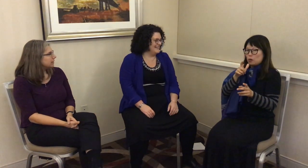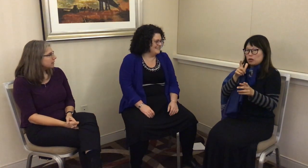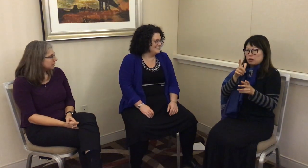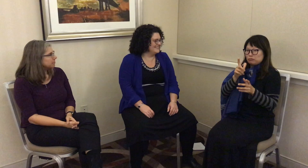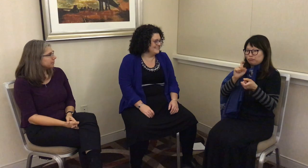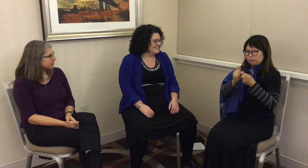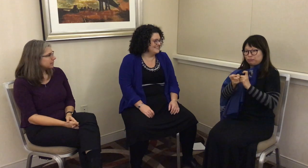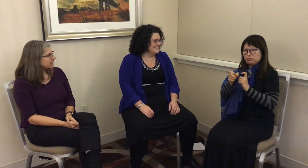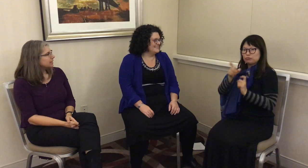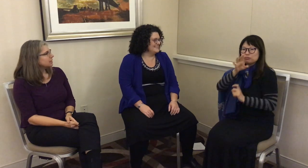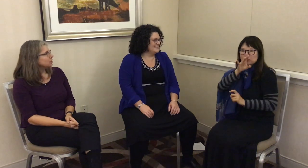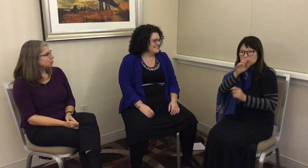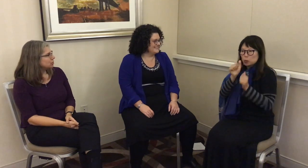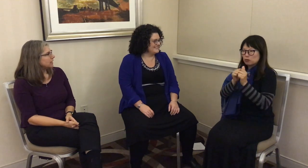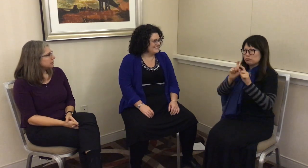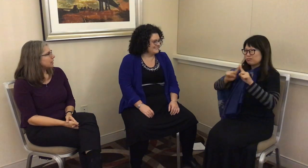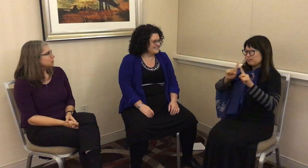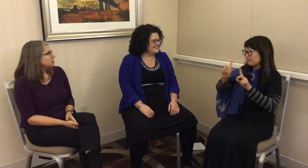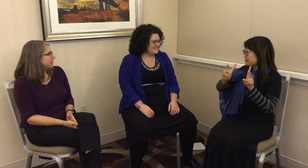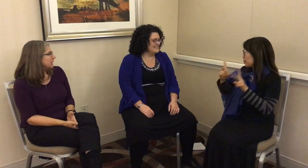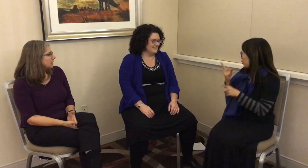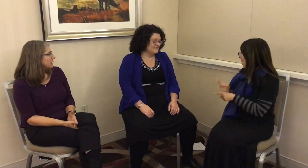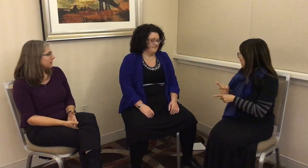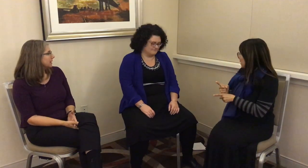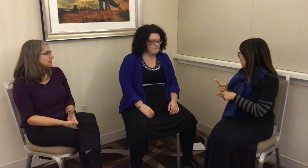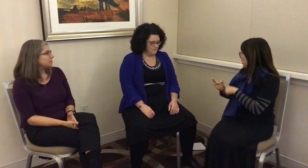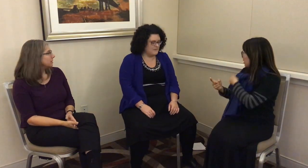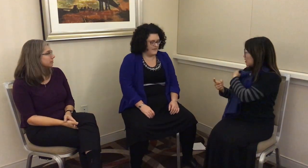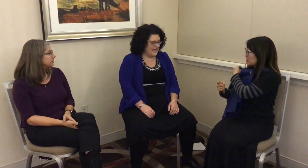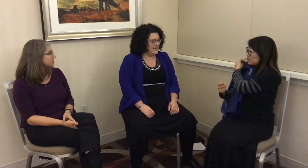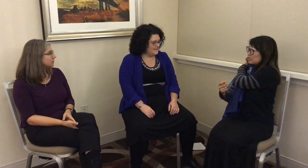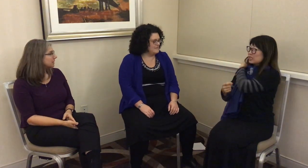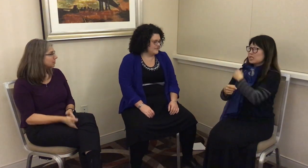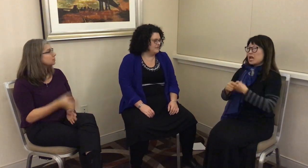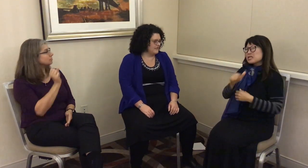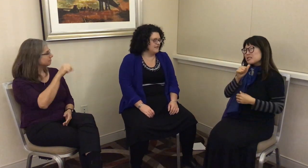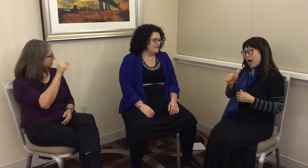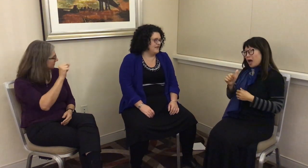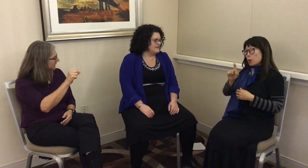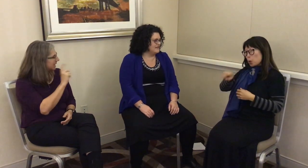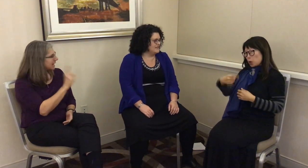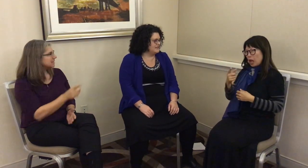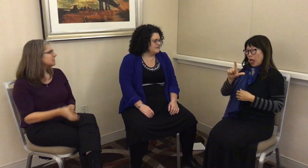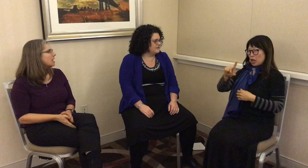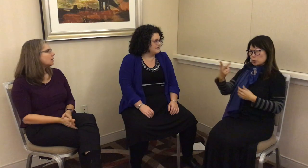For hearing people, you change how you speak. I think some hearing people do that too. It’s